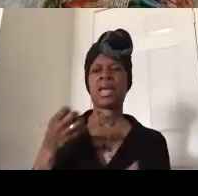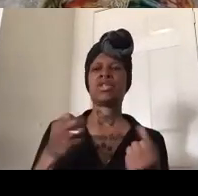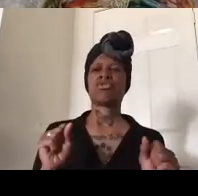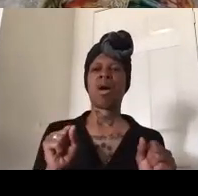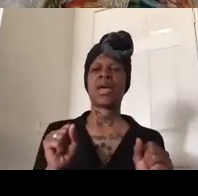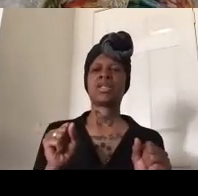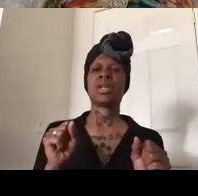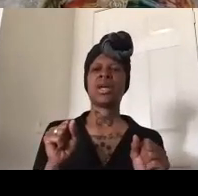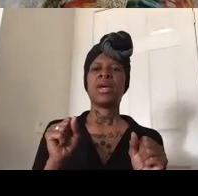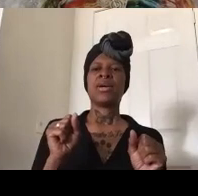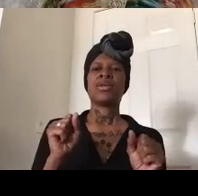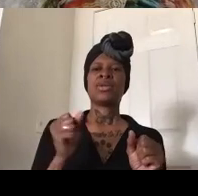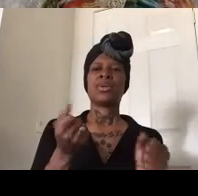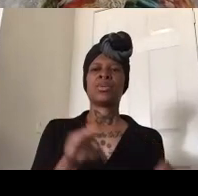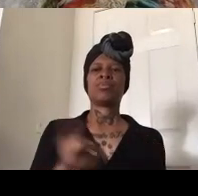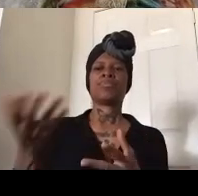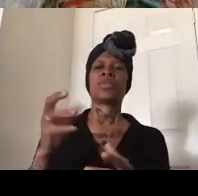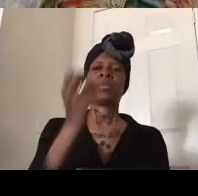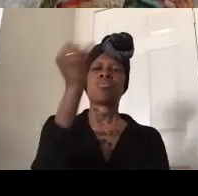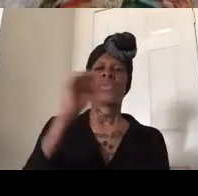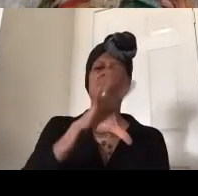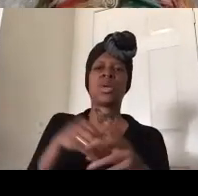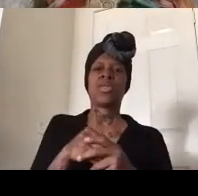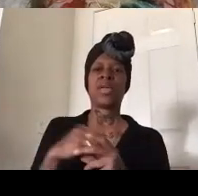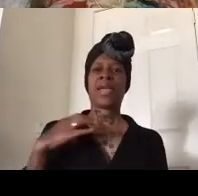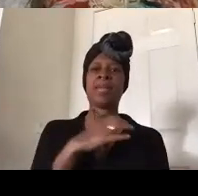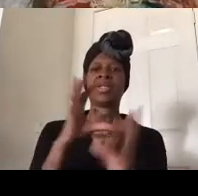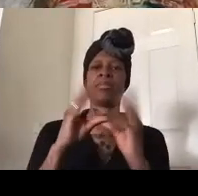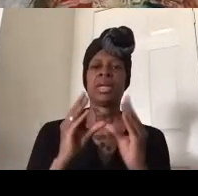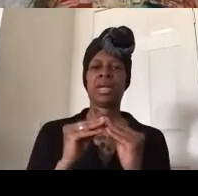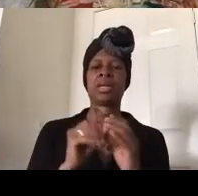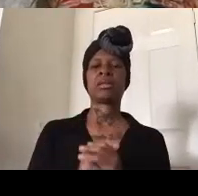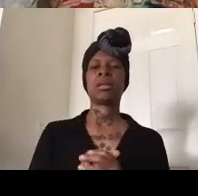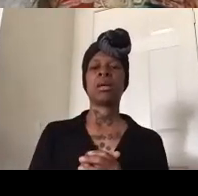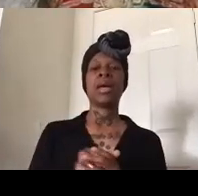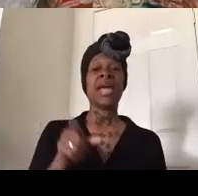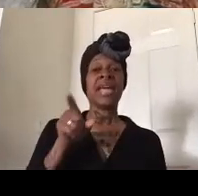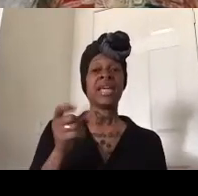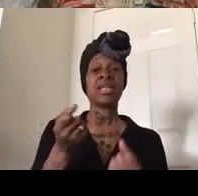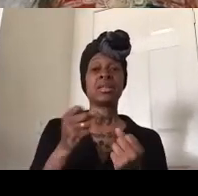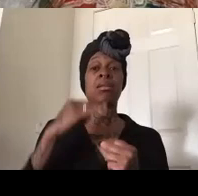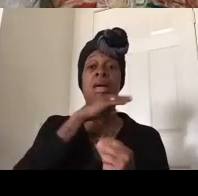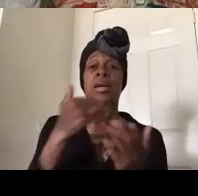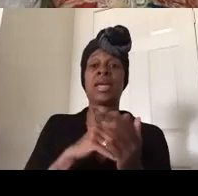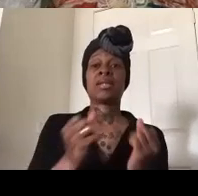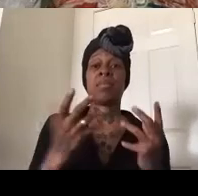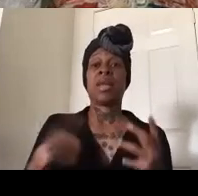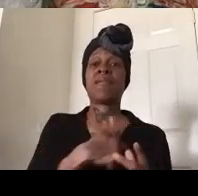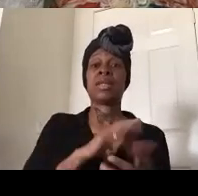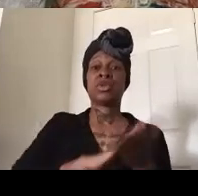within the police commission meetings and has set up many of us including myself for arrest and then of course we have